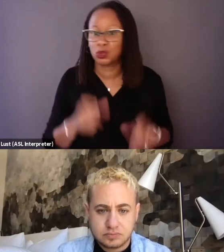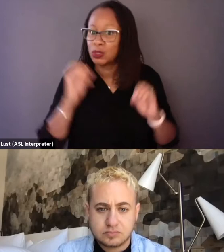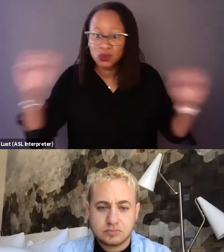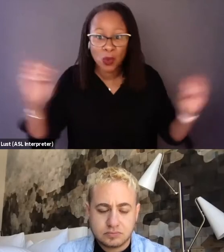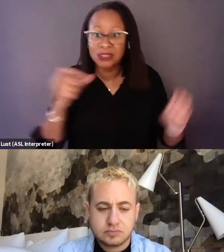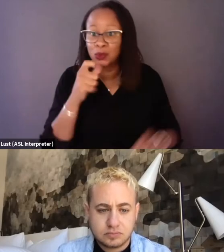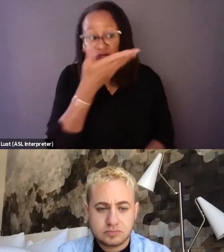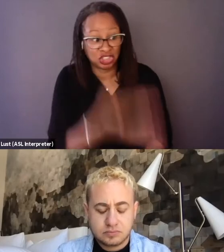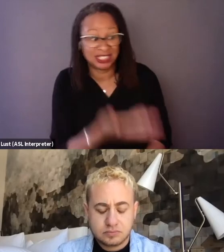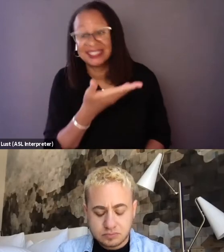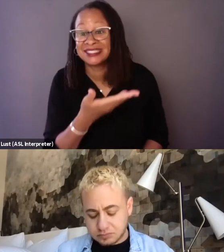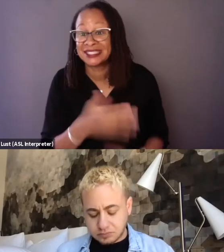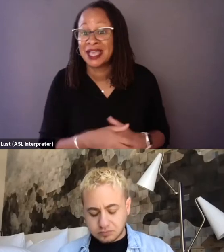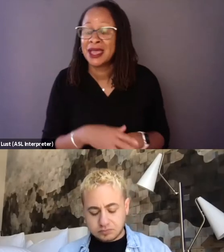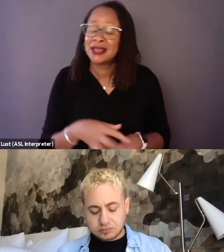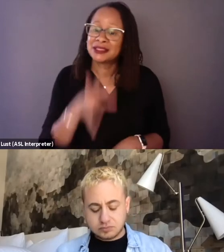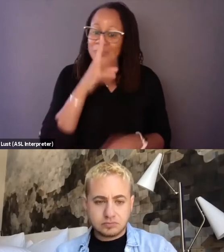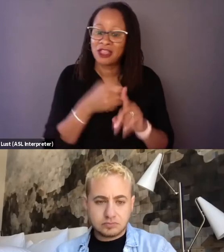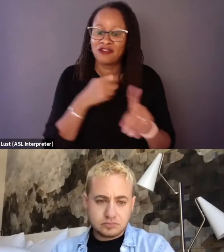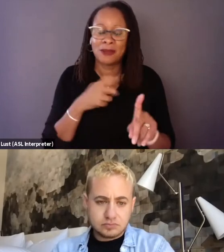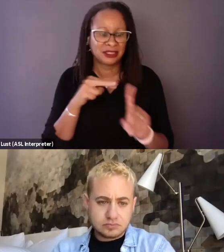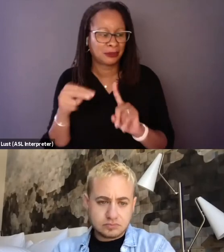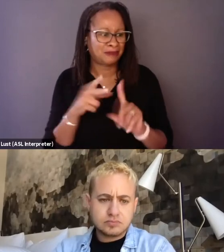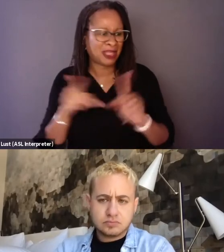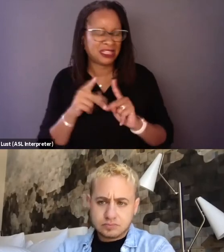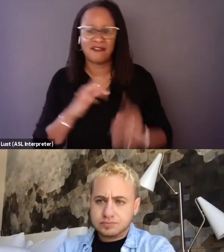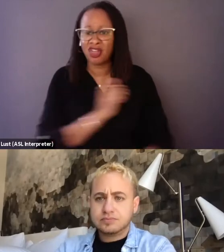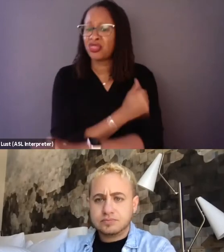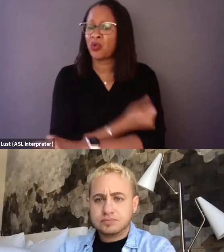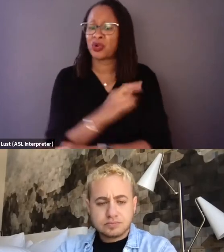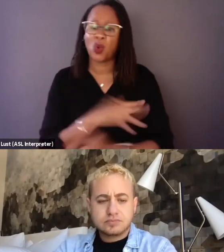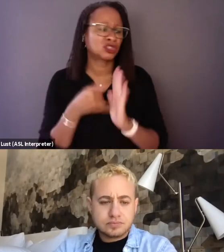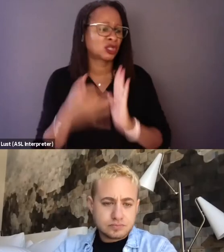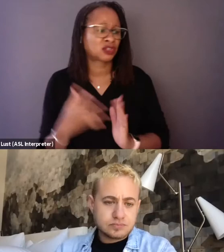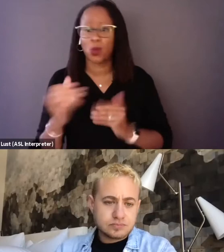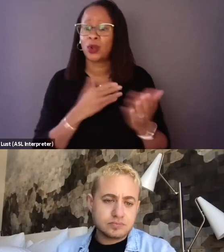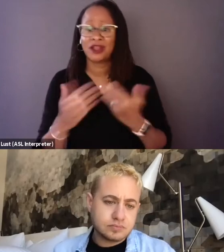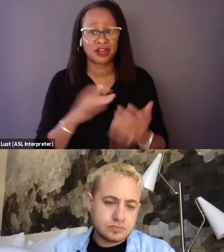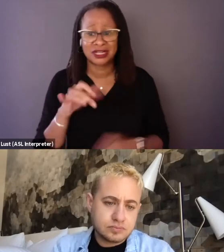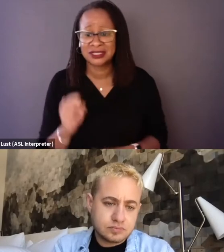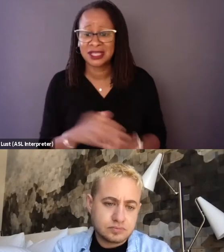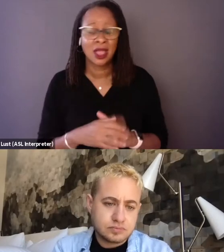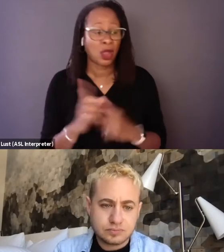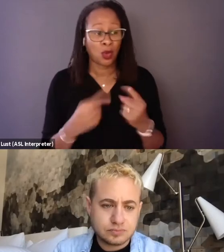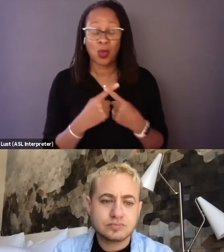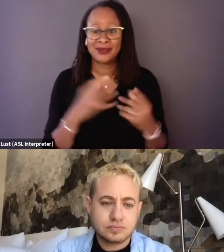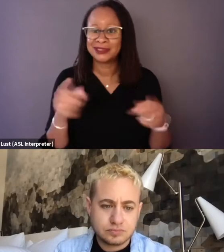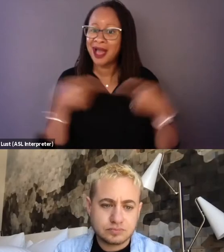Who are speaking from this place of authority or journalism or whatever it may be when it was the exact opposite of.